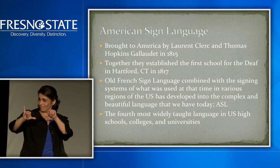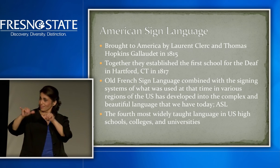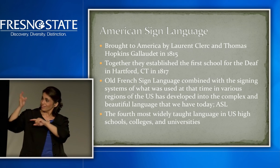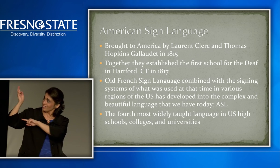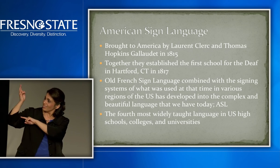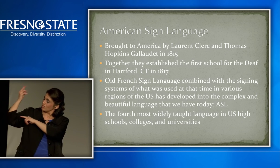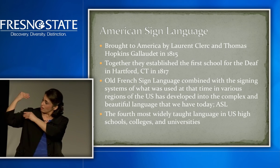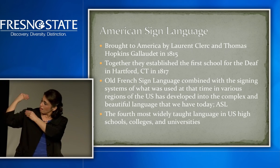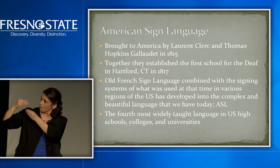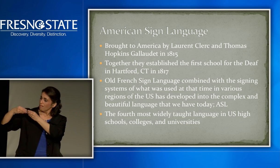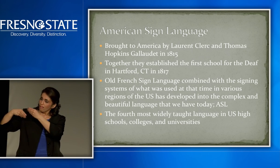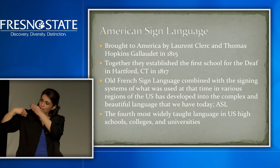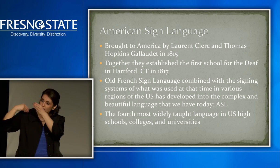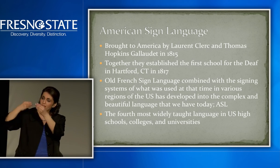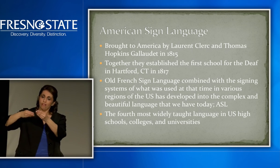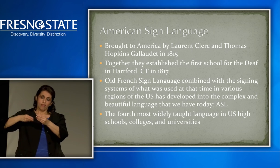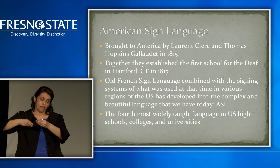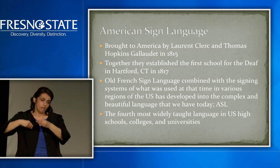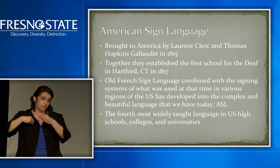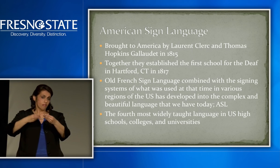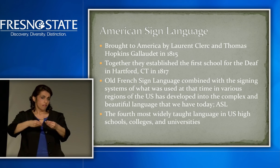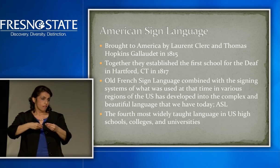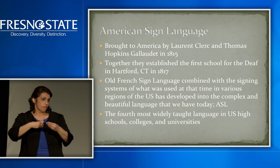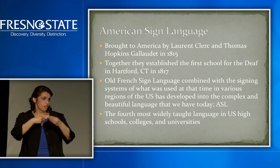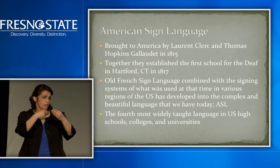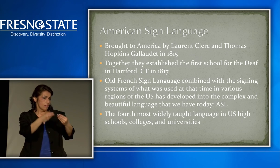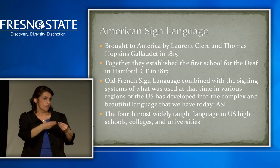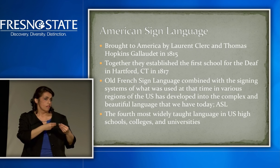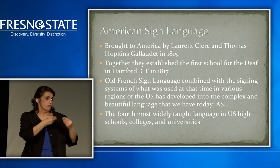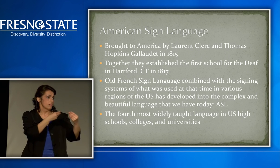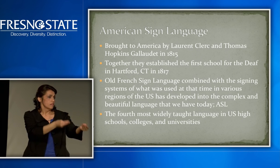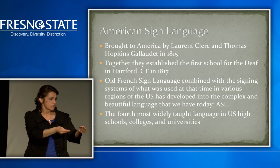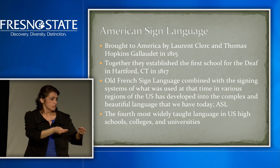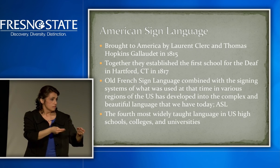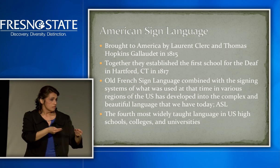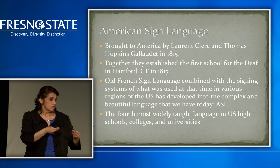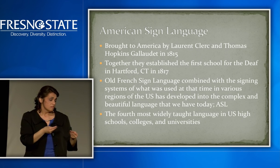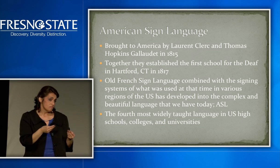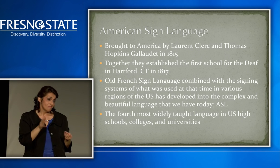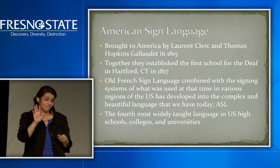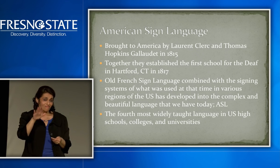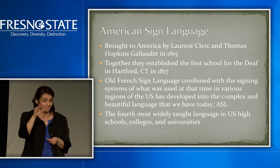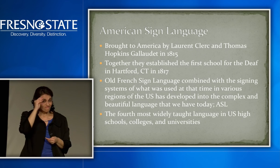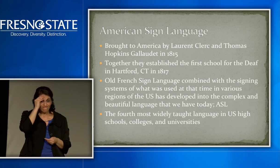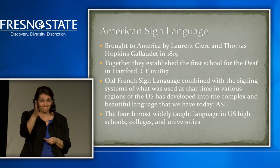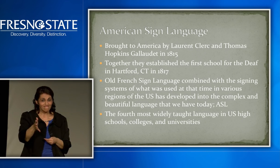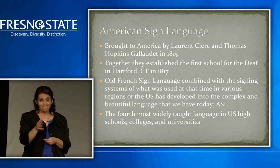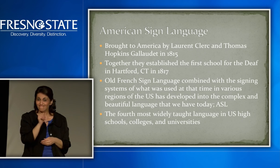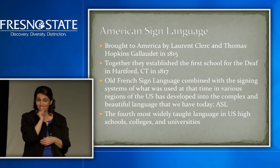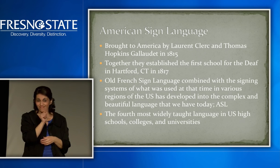There's all these things that history has says, that people have said, that we cannot do, that feeds into this perception.